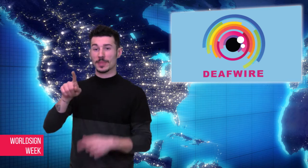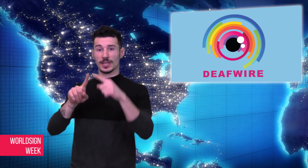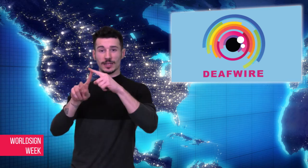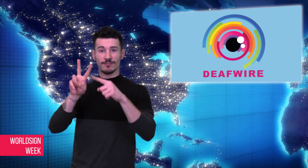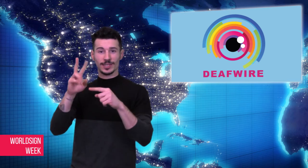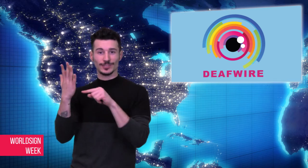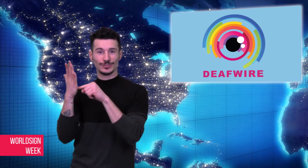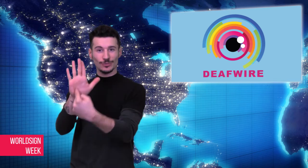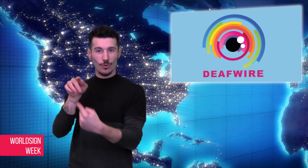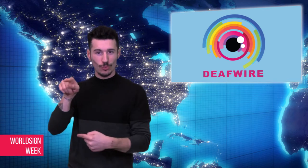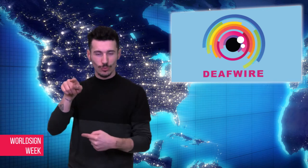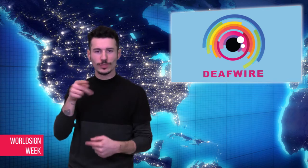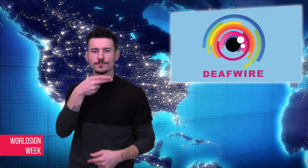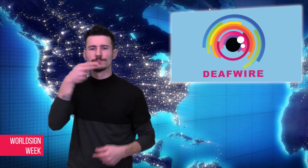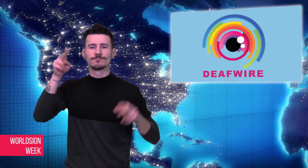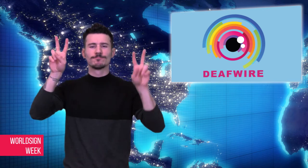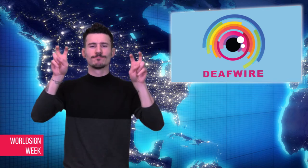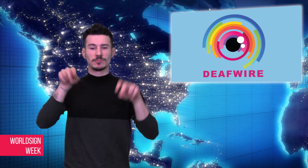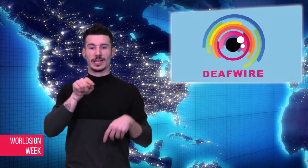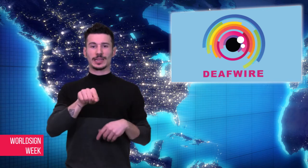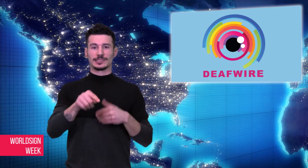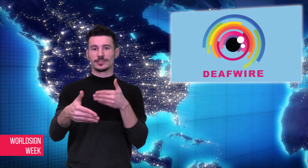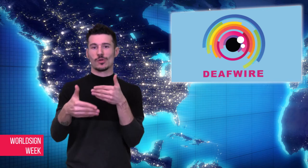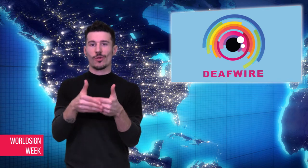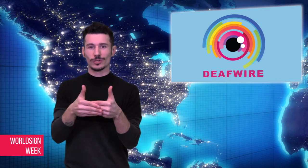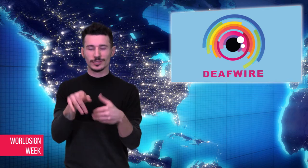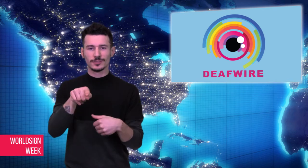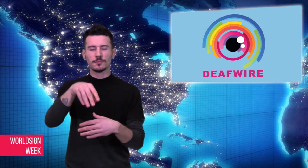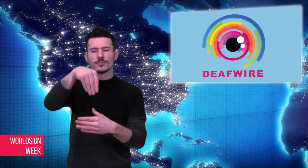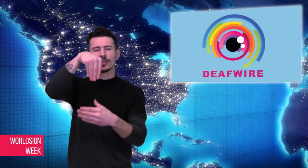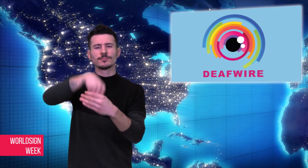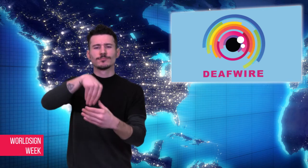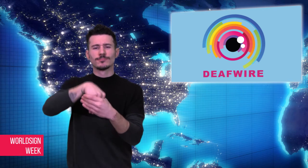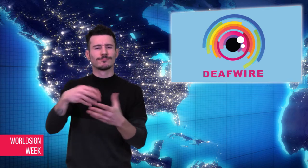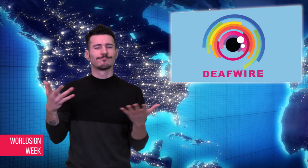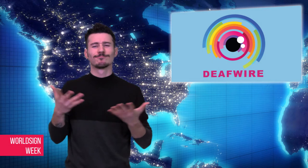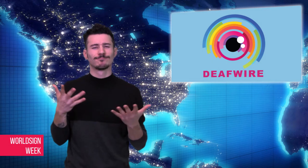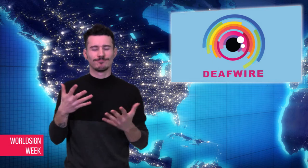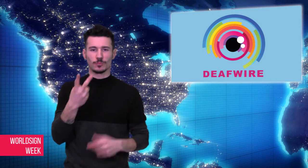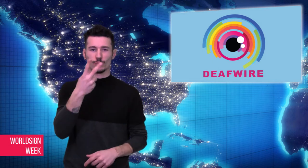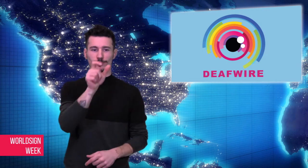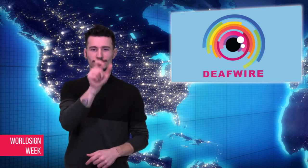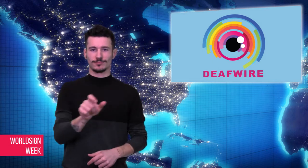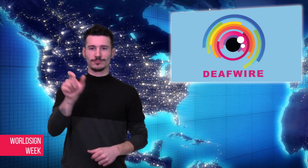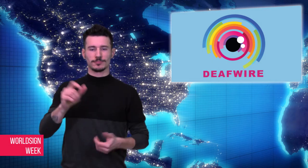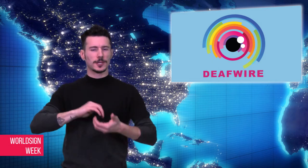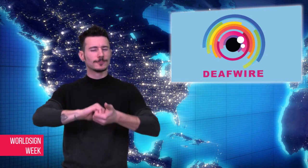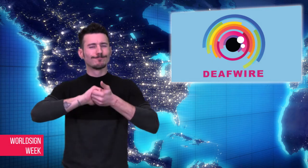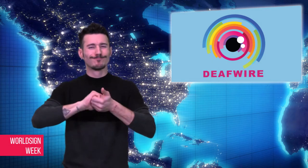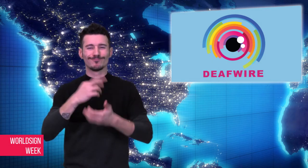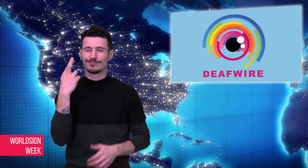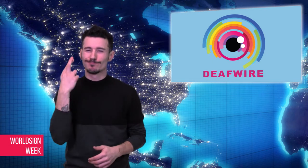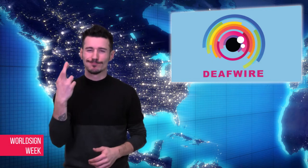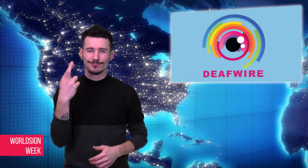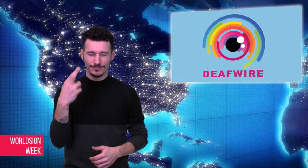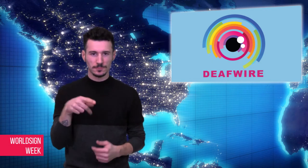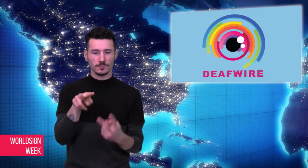A new American TV series called “This